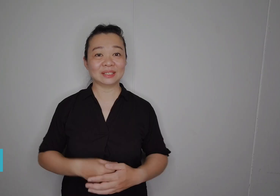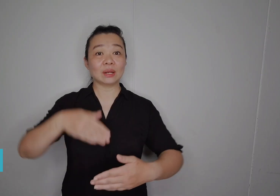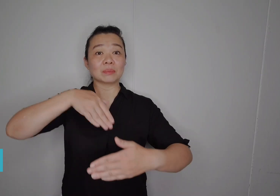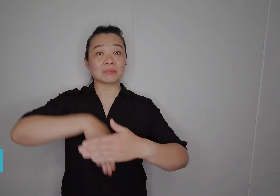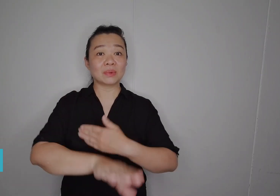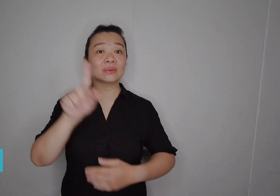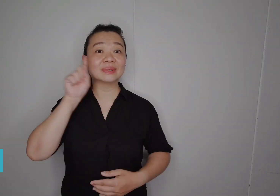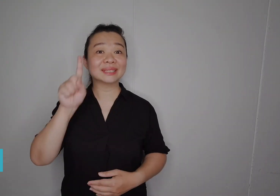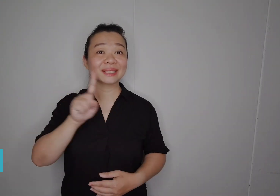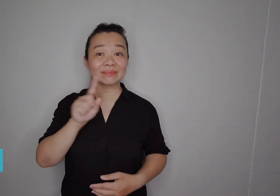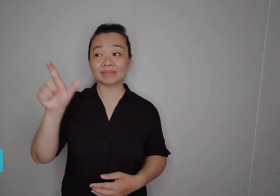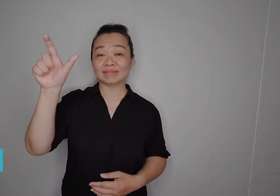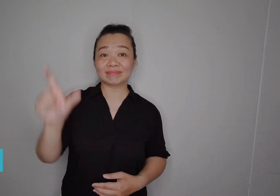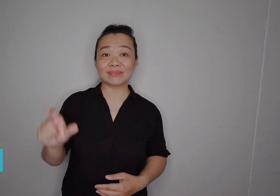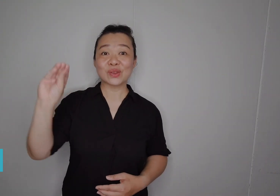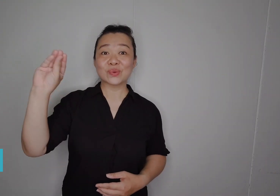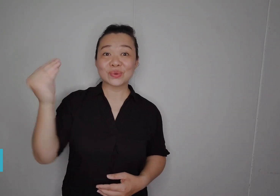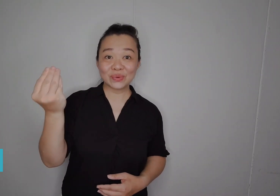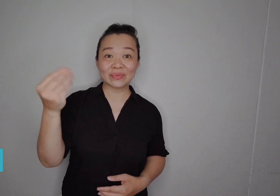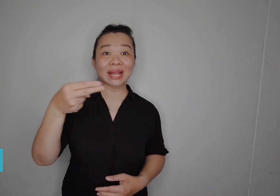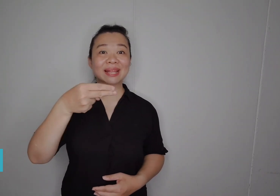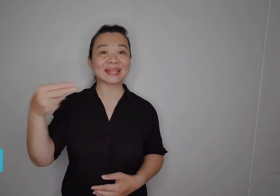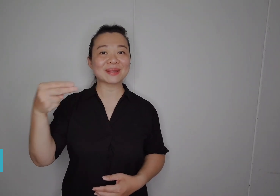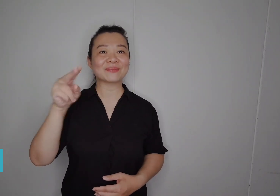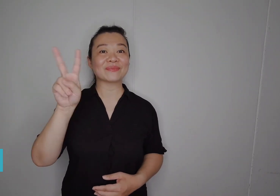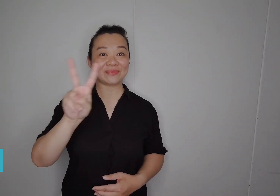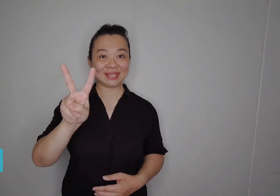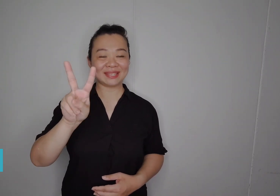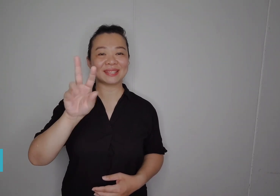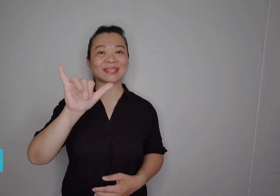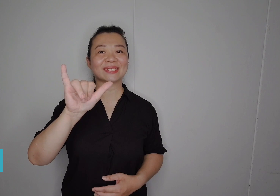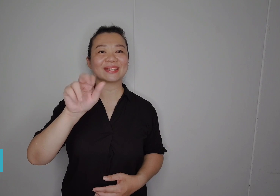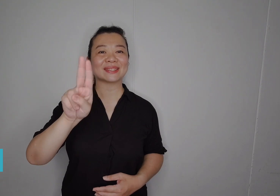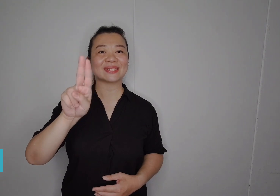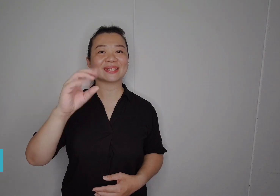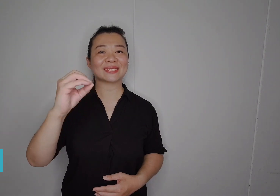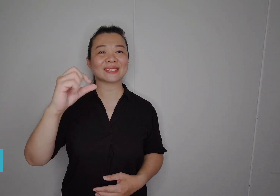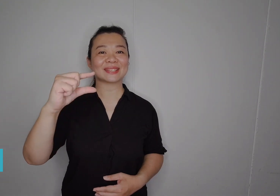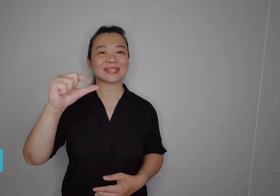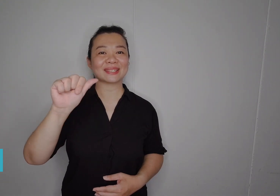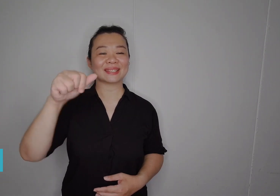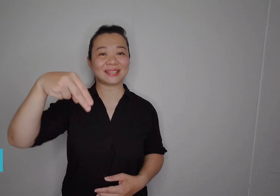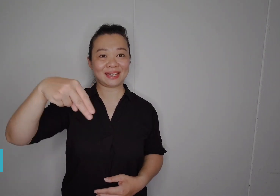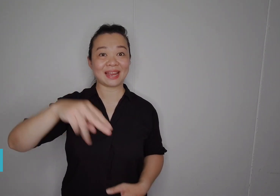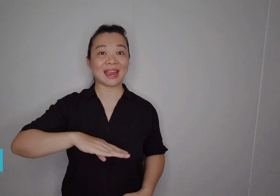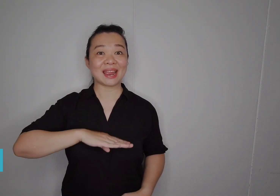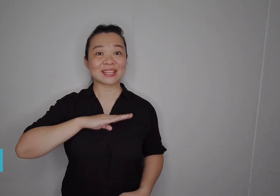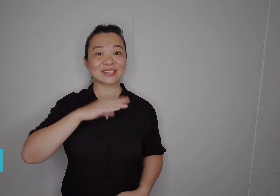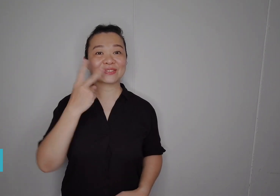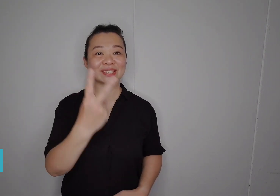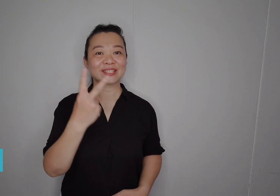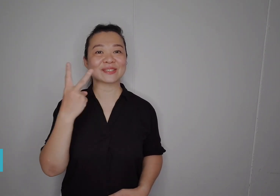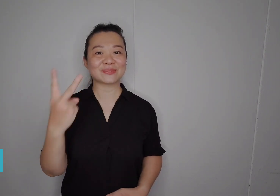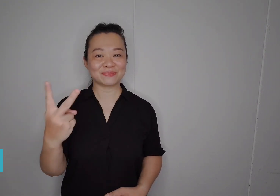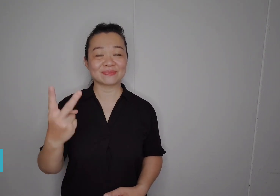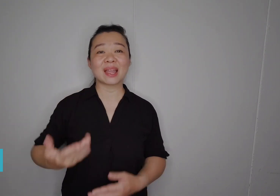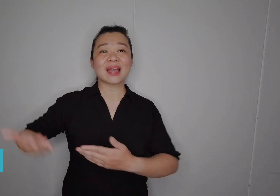Born Deaf, a Deaf youth named V. Yuogan, 22, lost his mother when